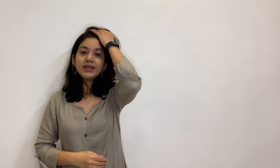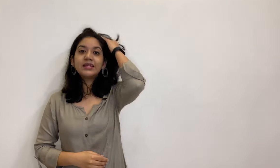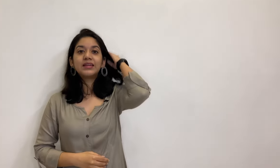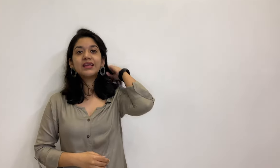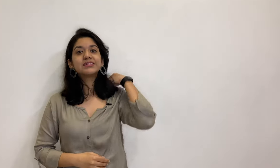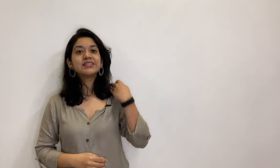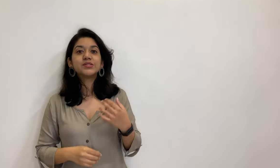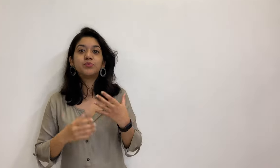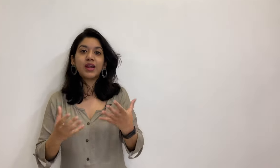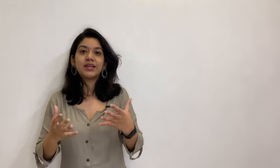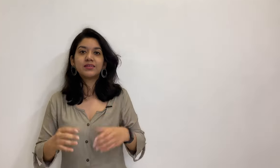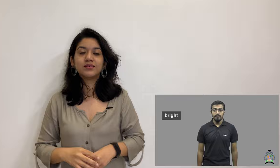Next is bright